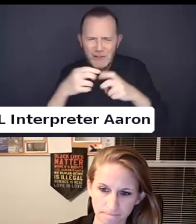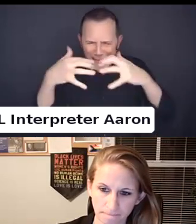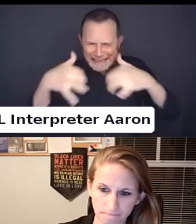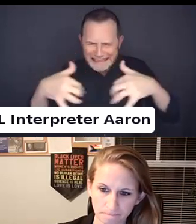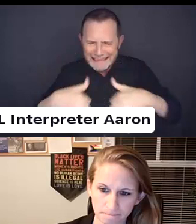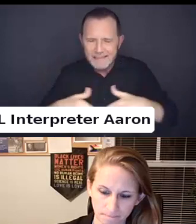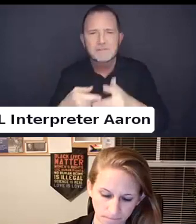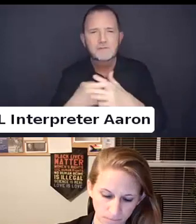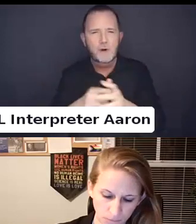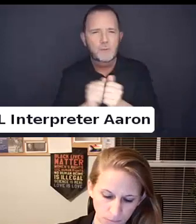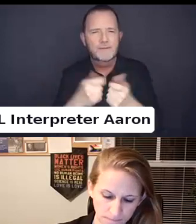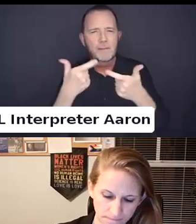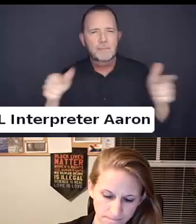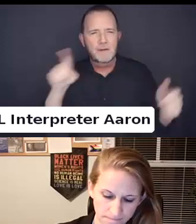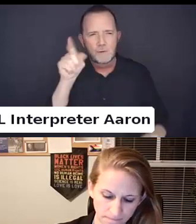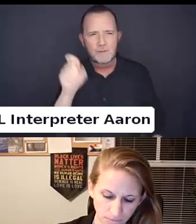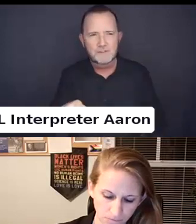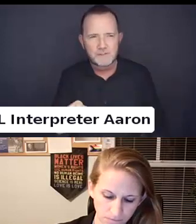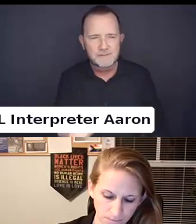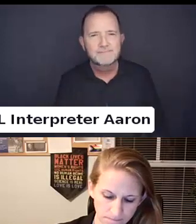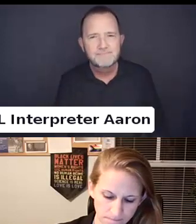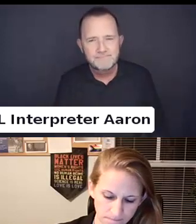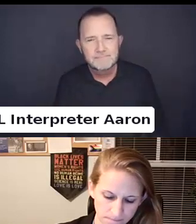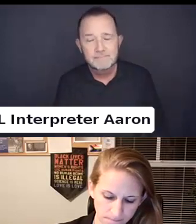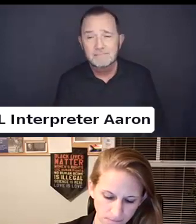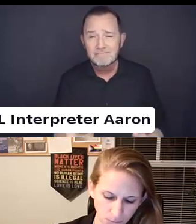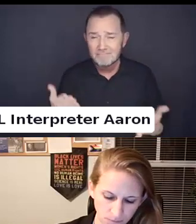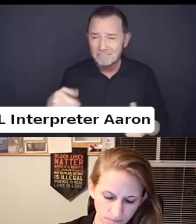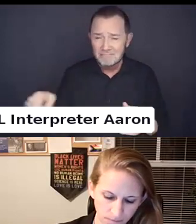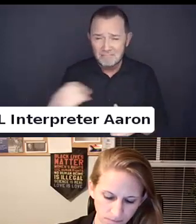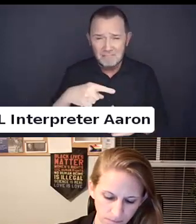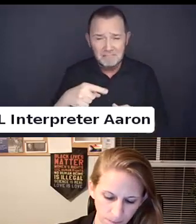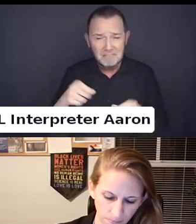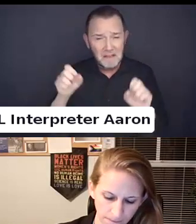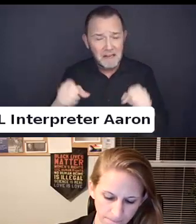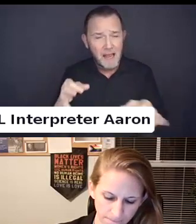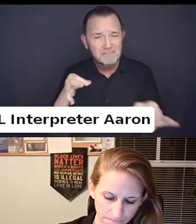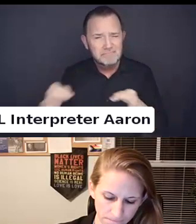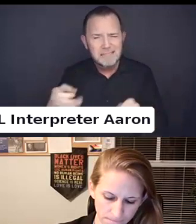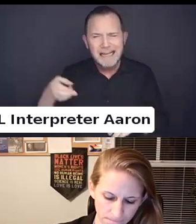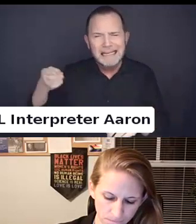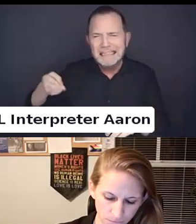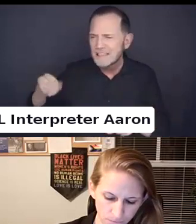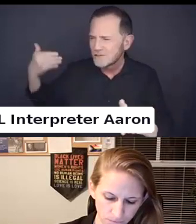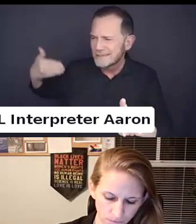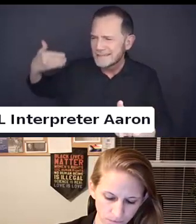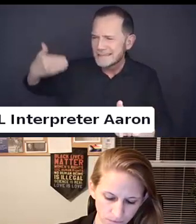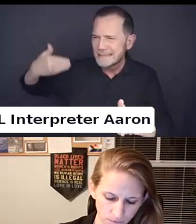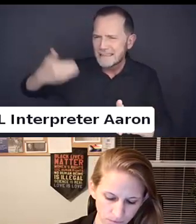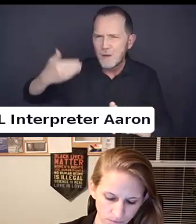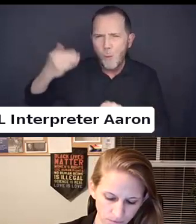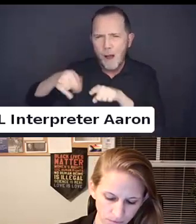Are we able to provide a historical context that has led to the division between the disability